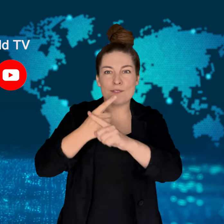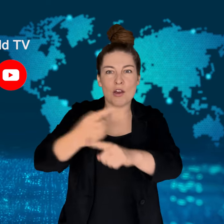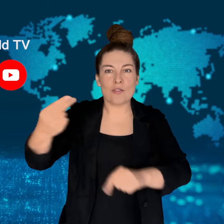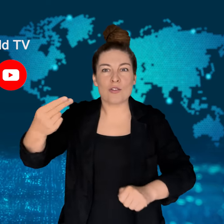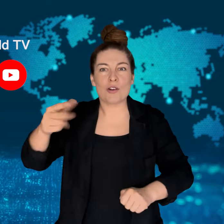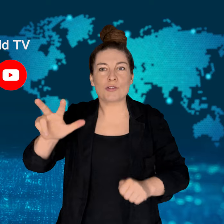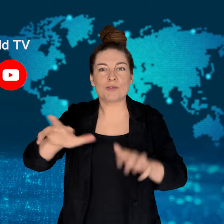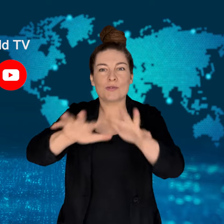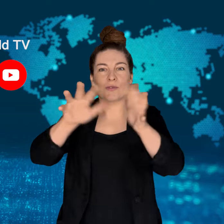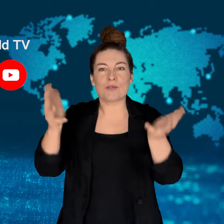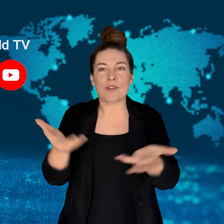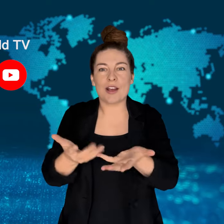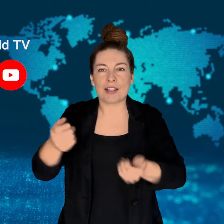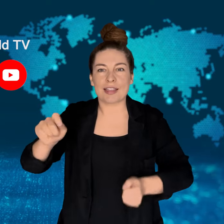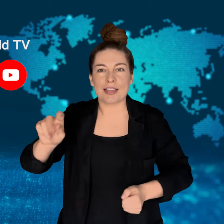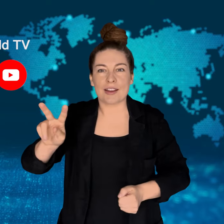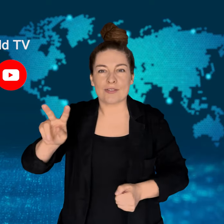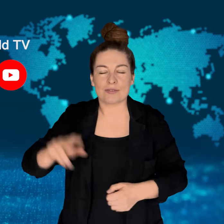get new video updates!